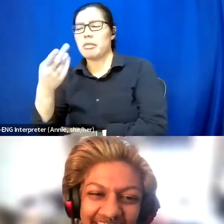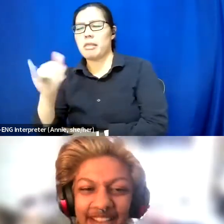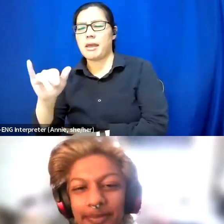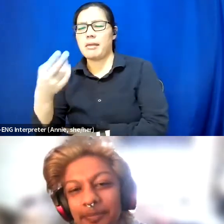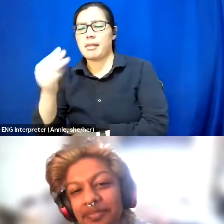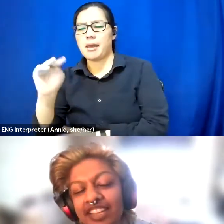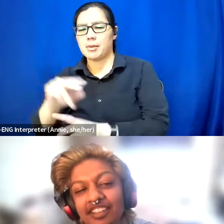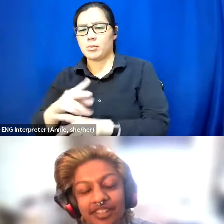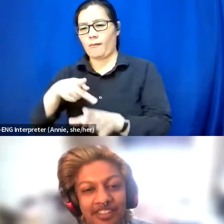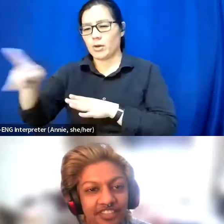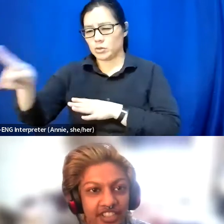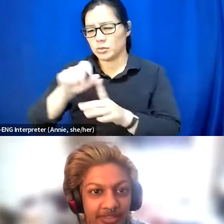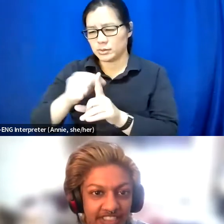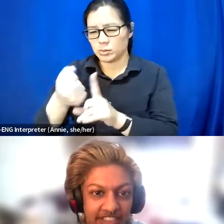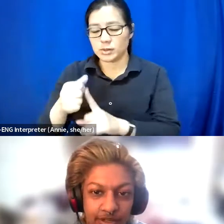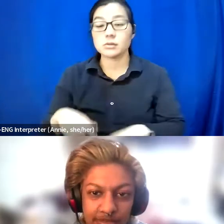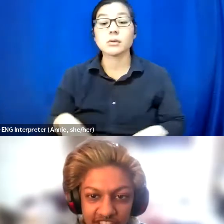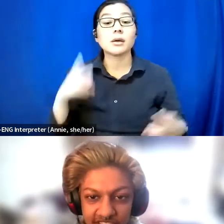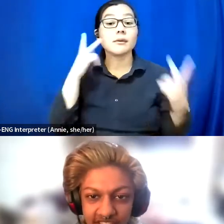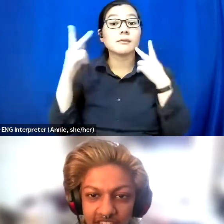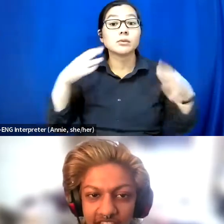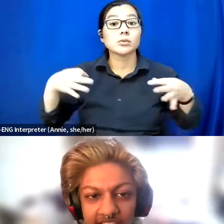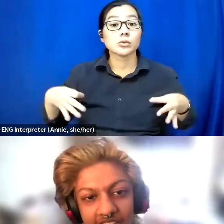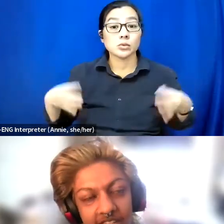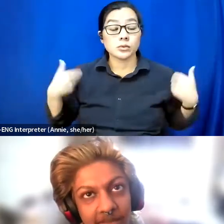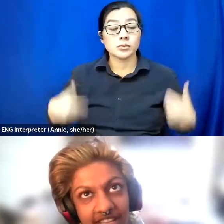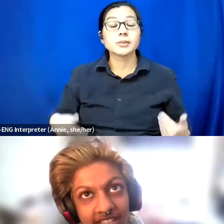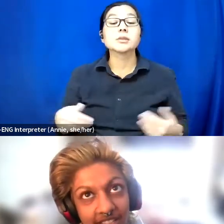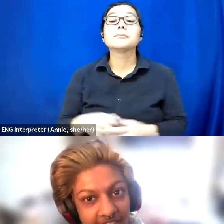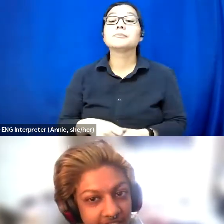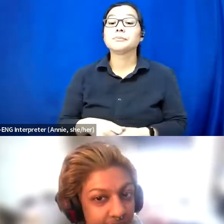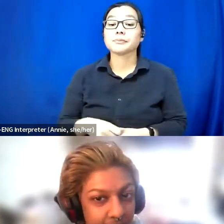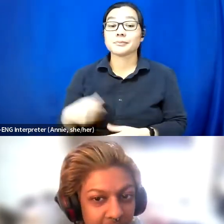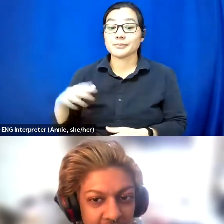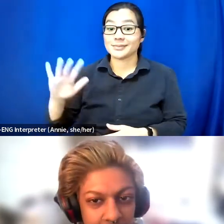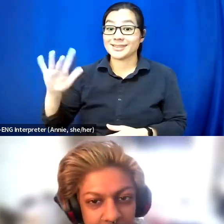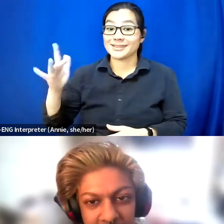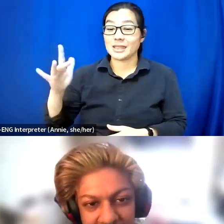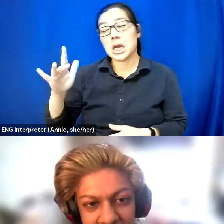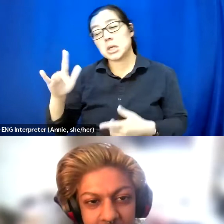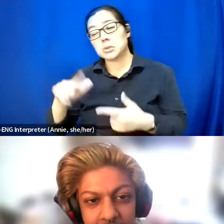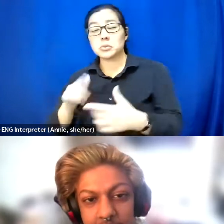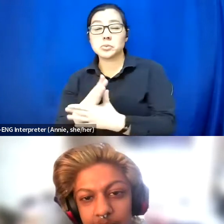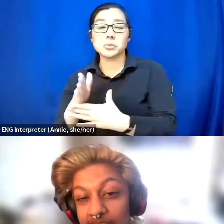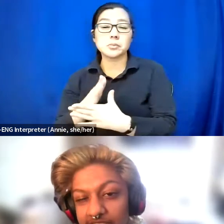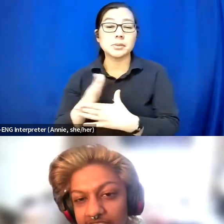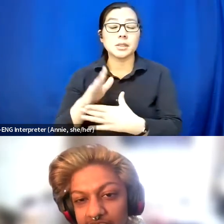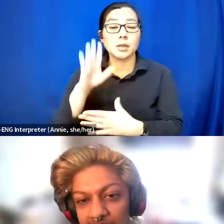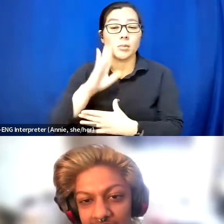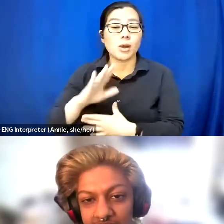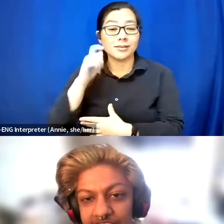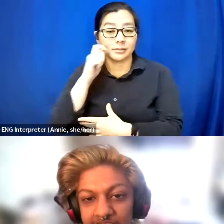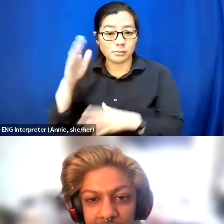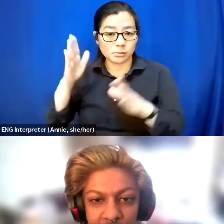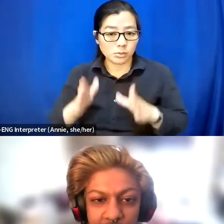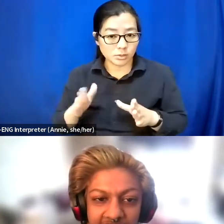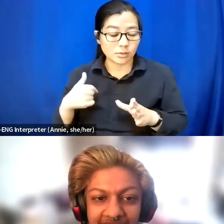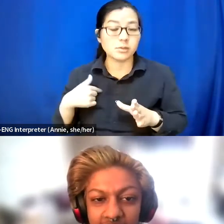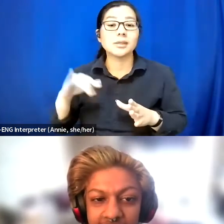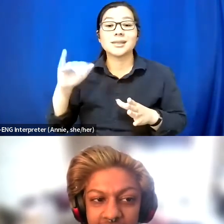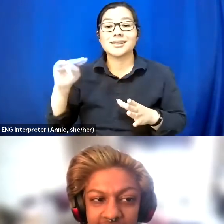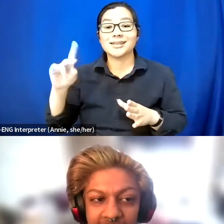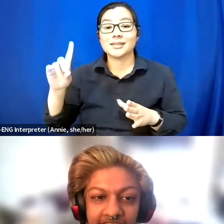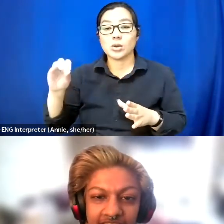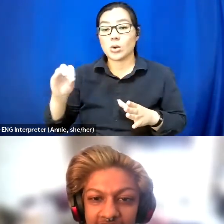For my visual description I am a light to medium brown skin person of IndoCaribbean heritage.